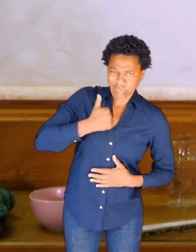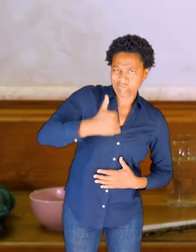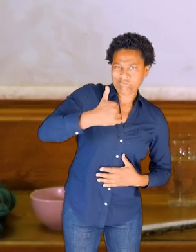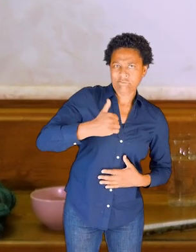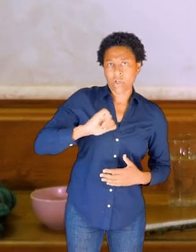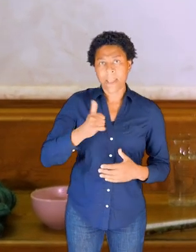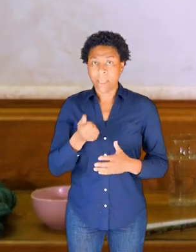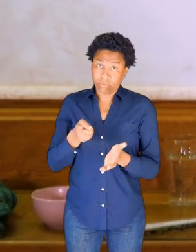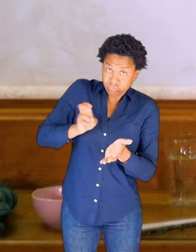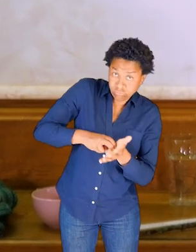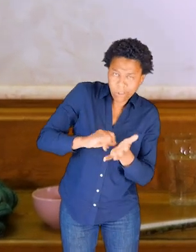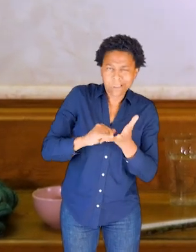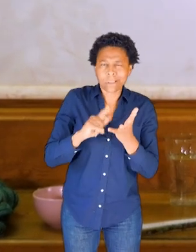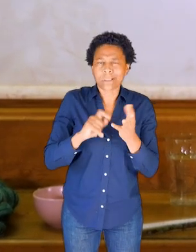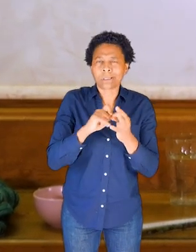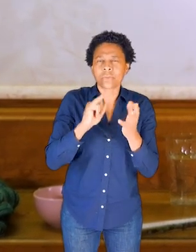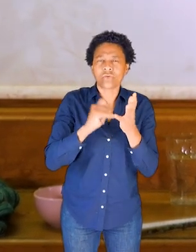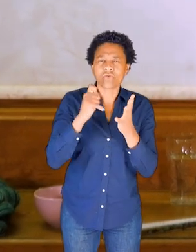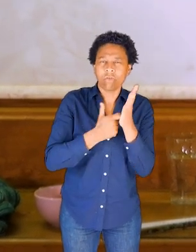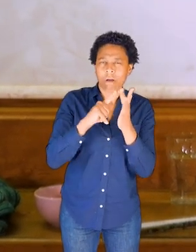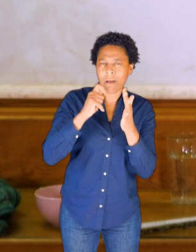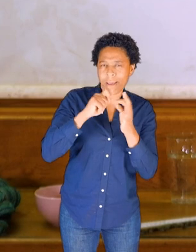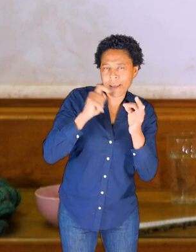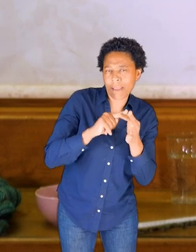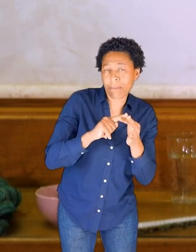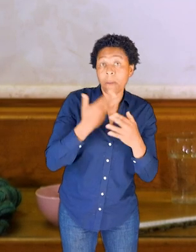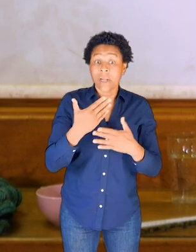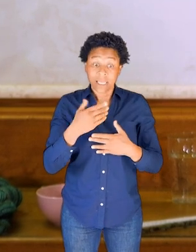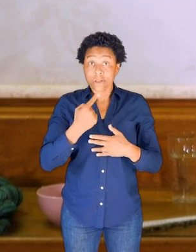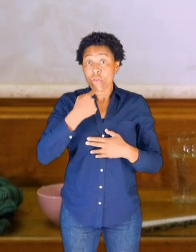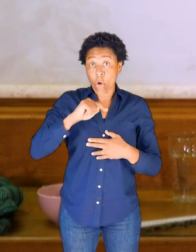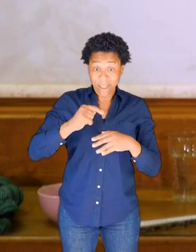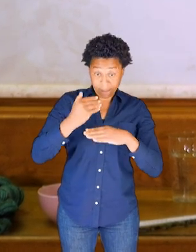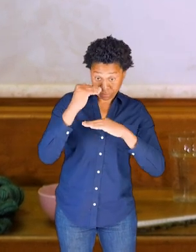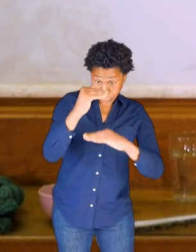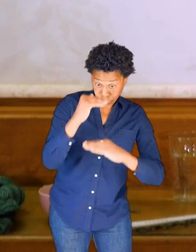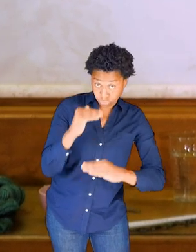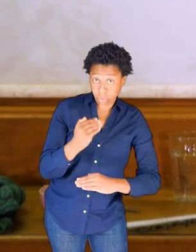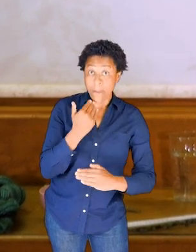and use the comment section below to let me know what you think or ask any questions.